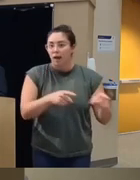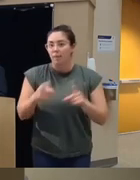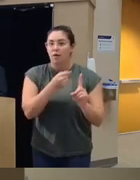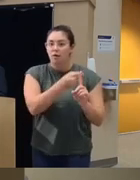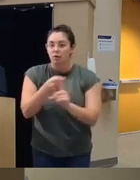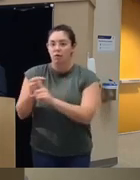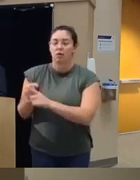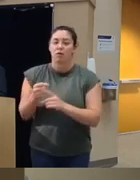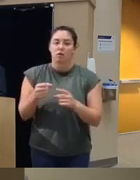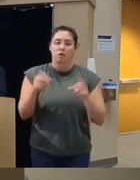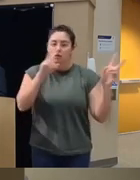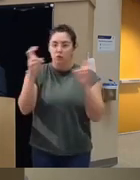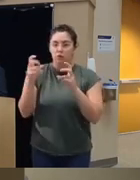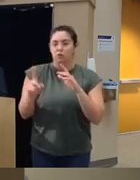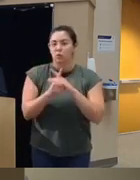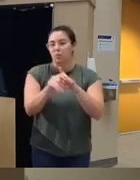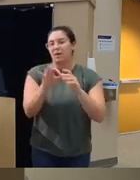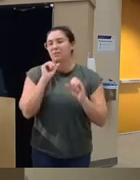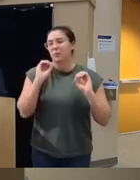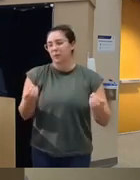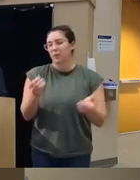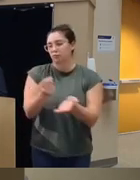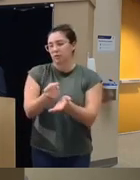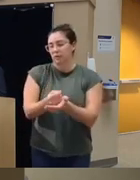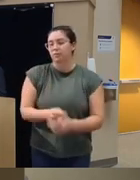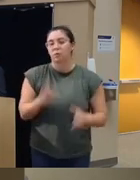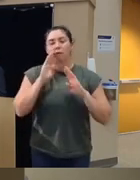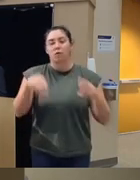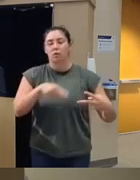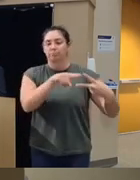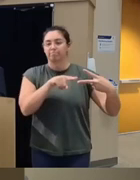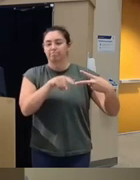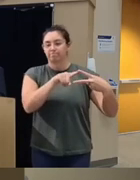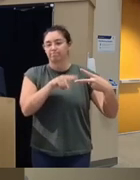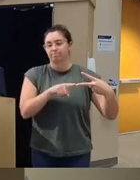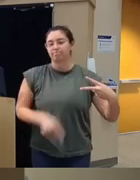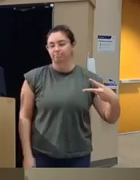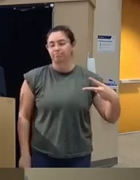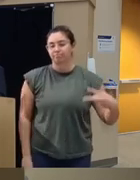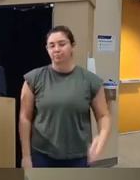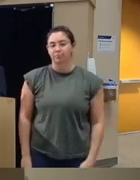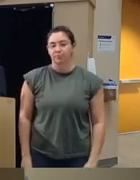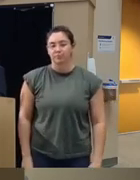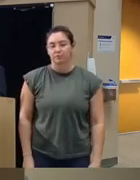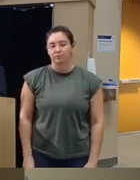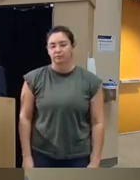them so that's the focus today is on those two male adaptive um behaviors um both Suds